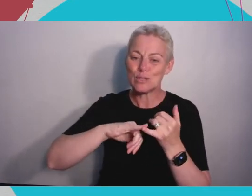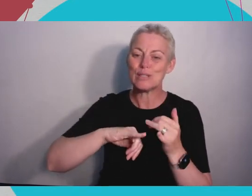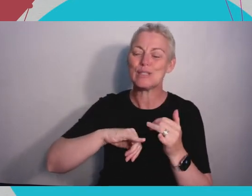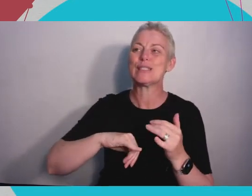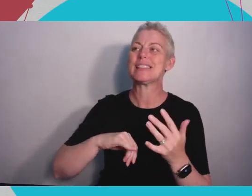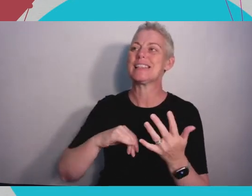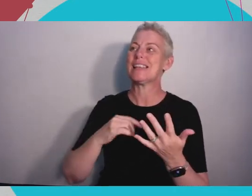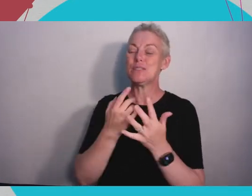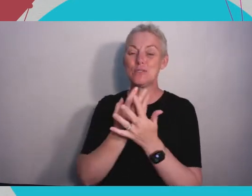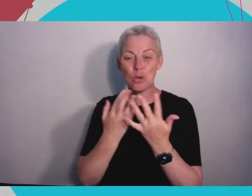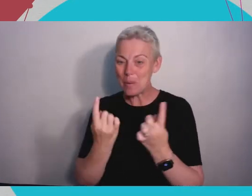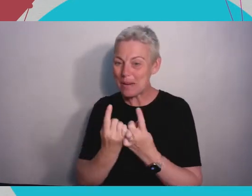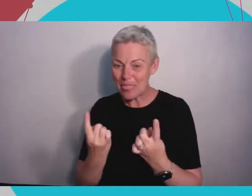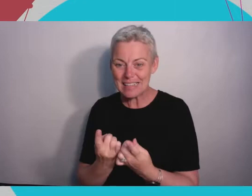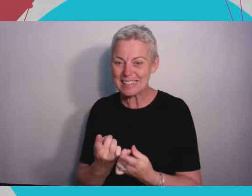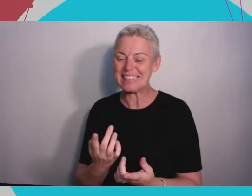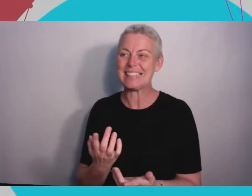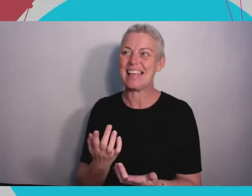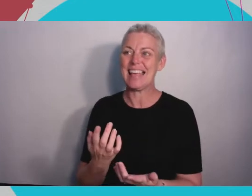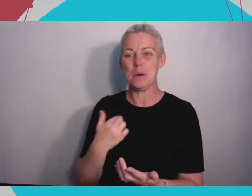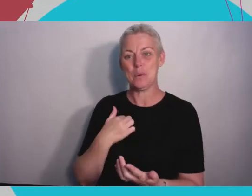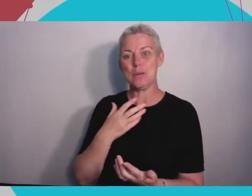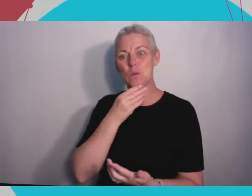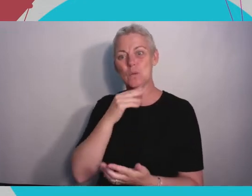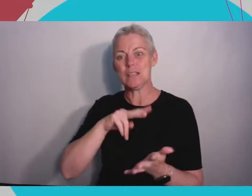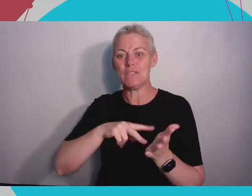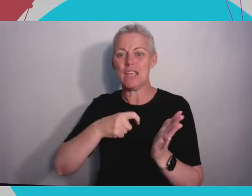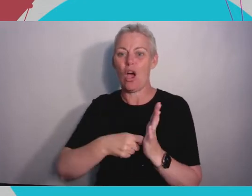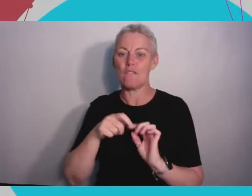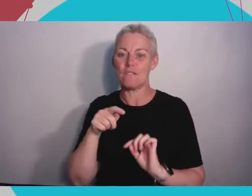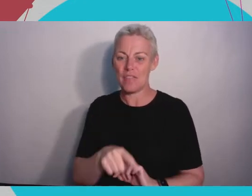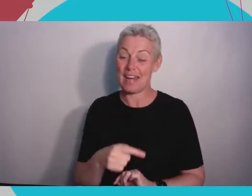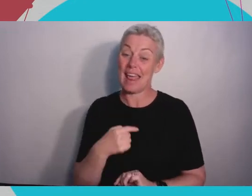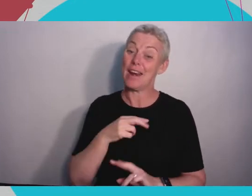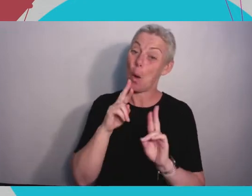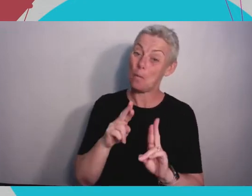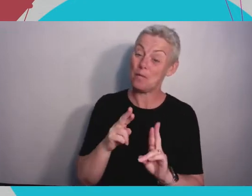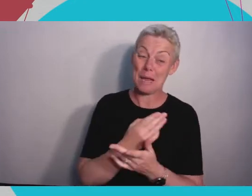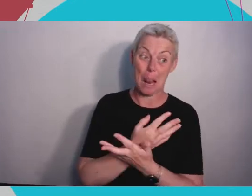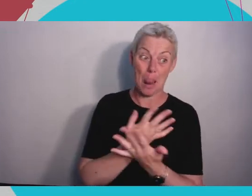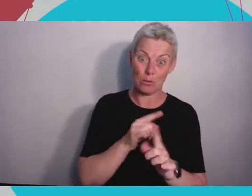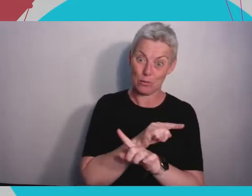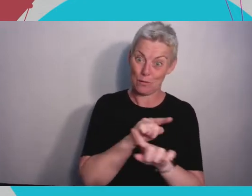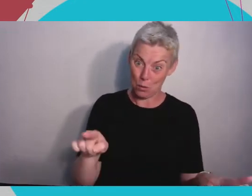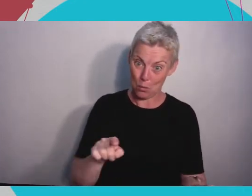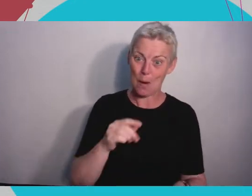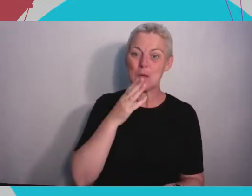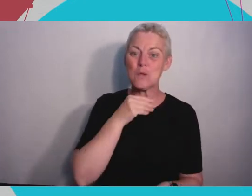you know many of you will be using the tech to order your tickets at train stations and